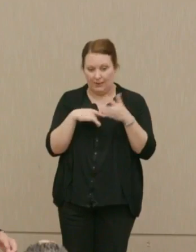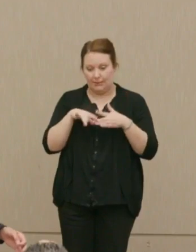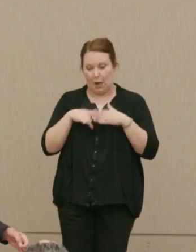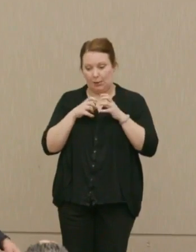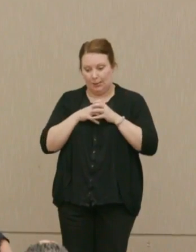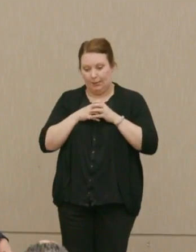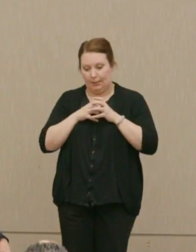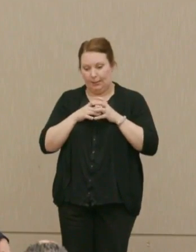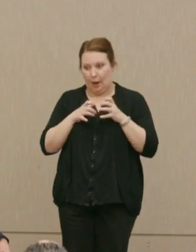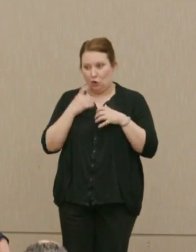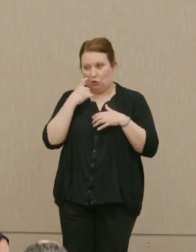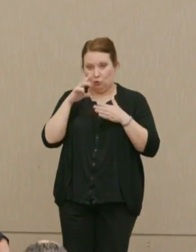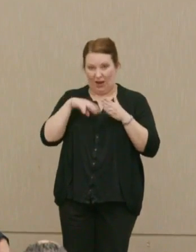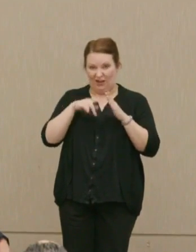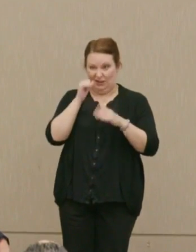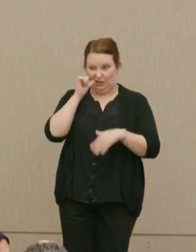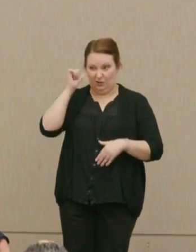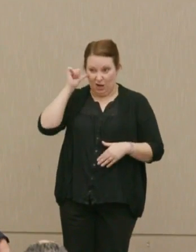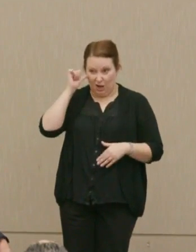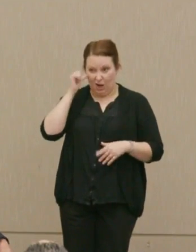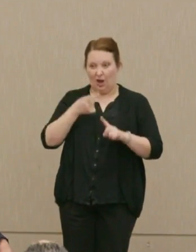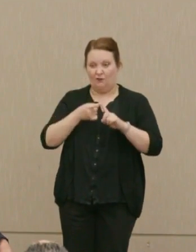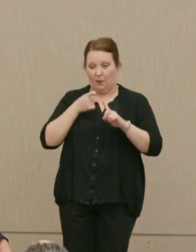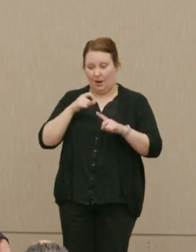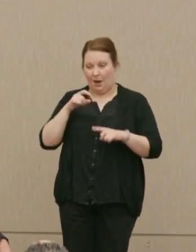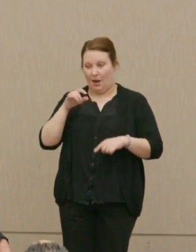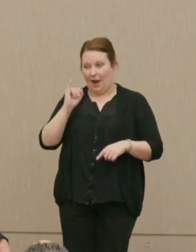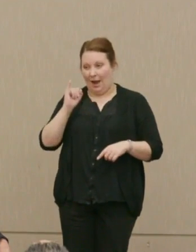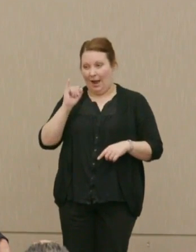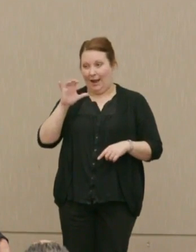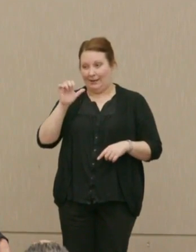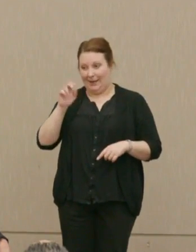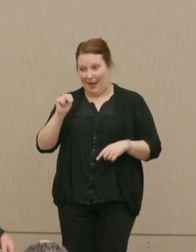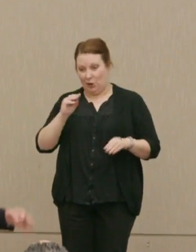I read it just yesterday, coming out of the ICAN movement, the movement for abolition